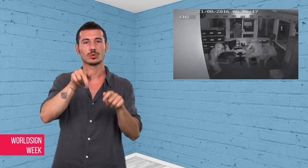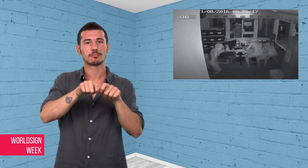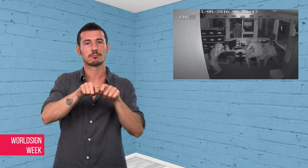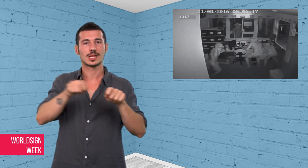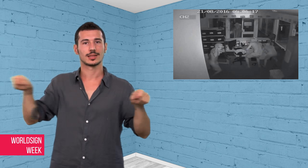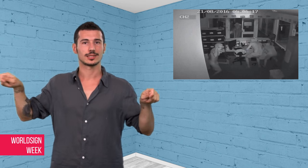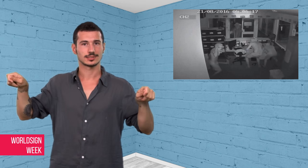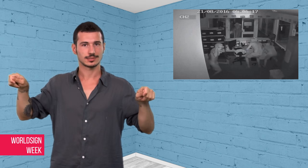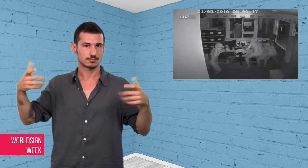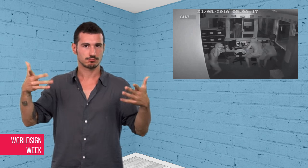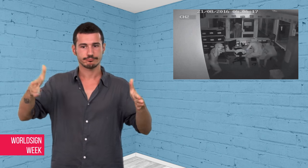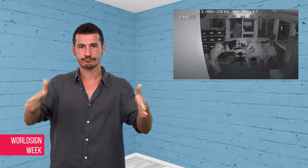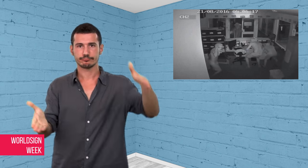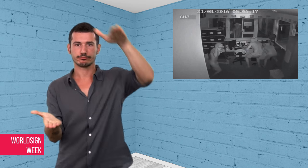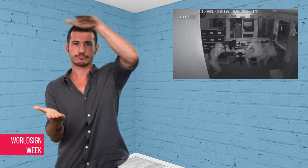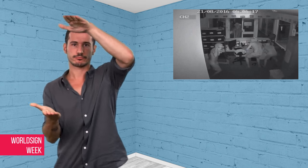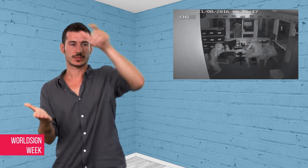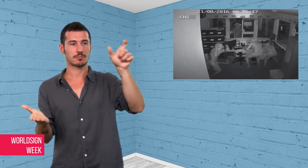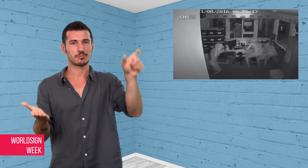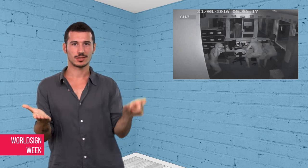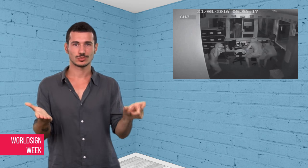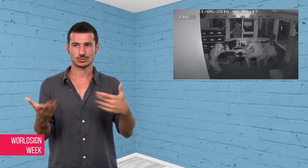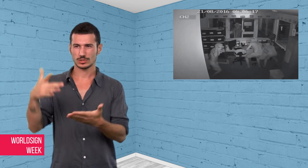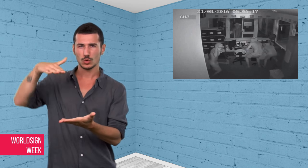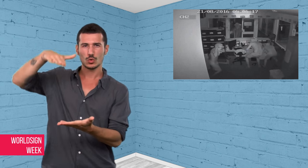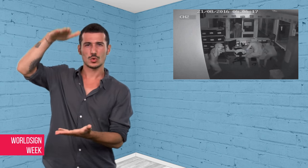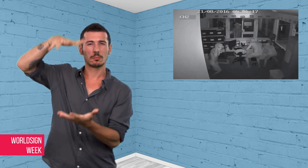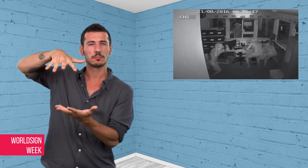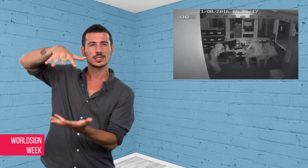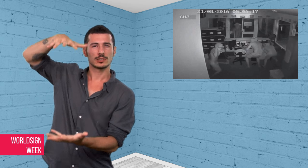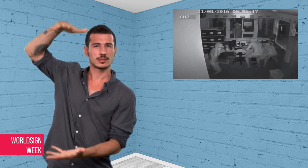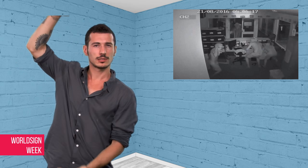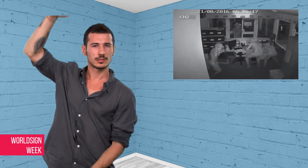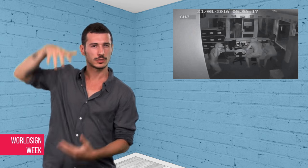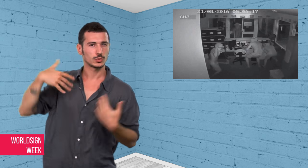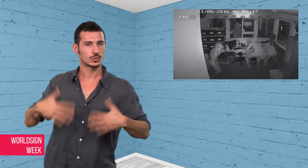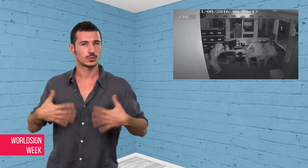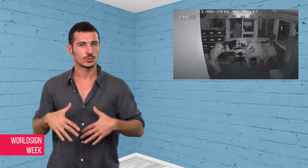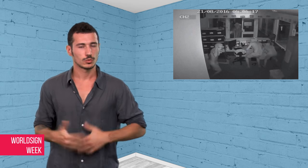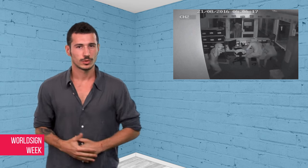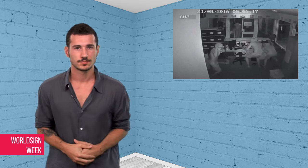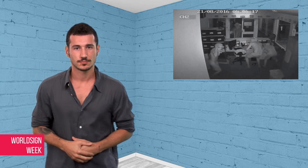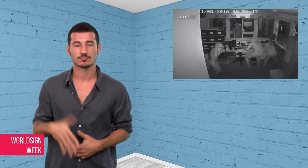The largest of them was 2 metres long,